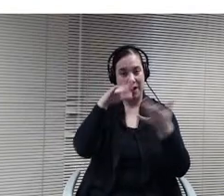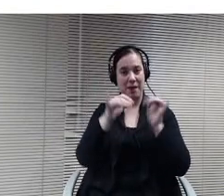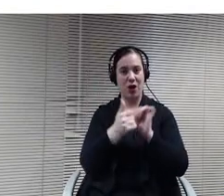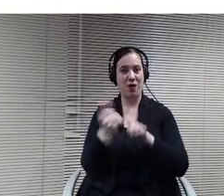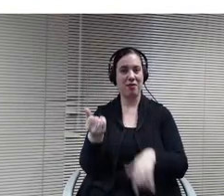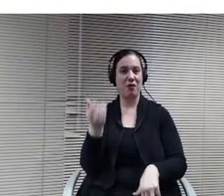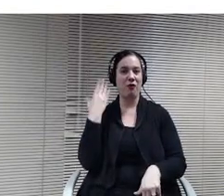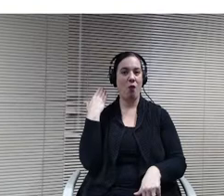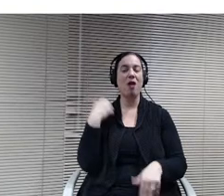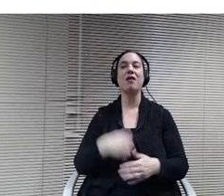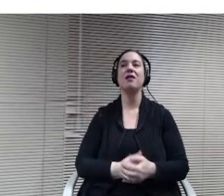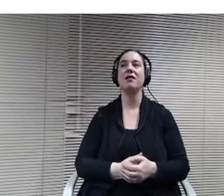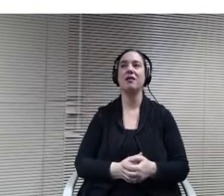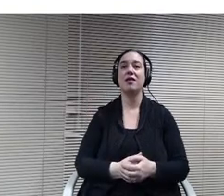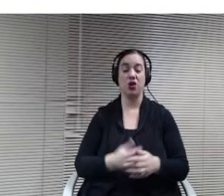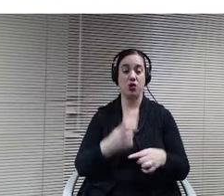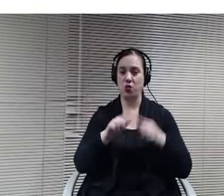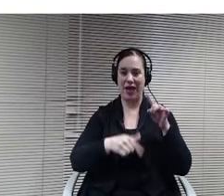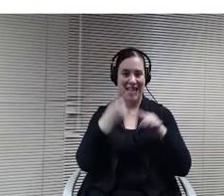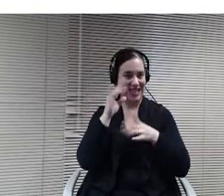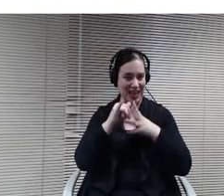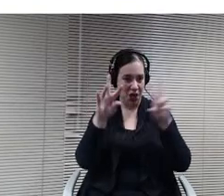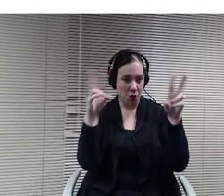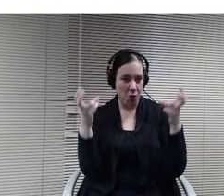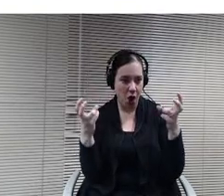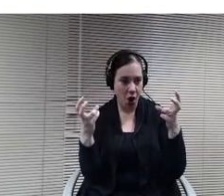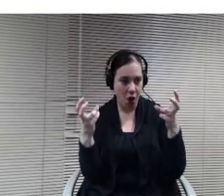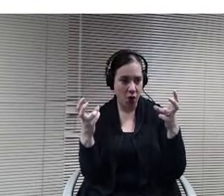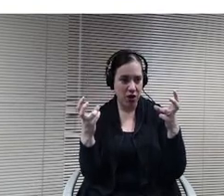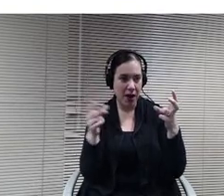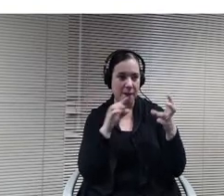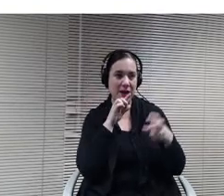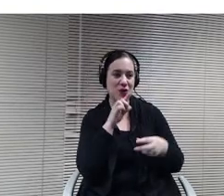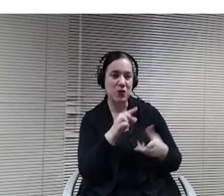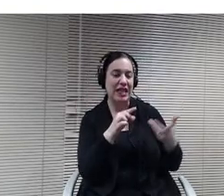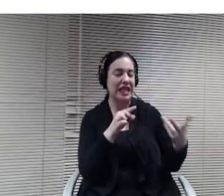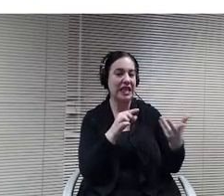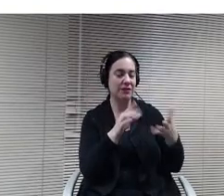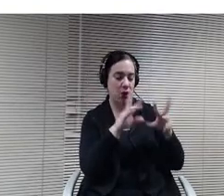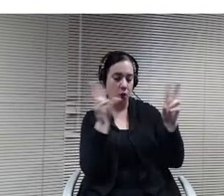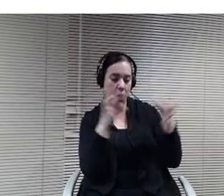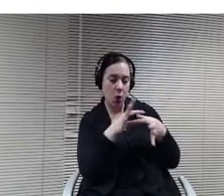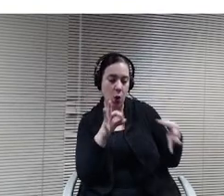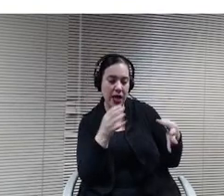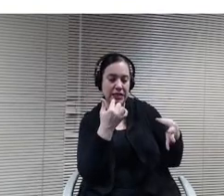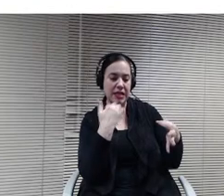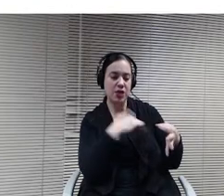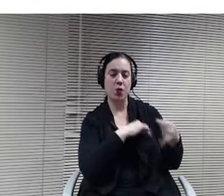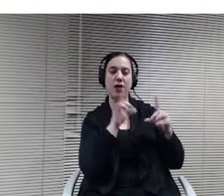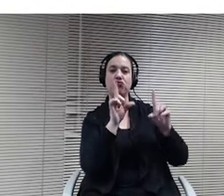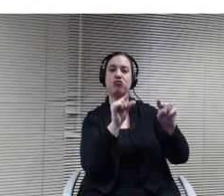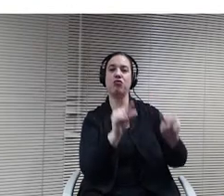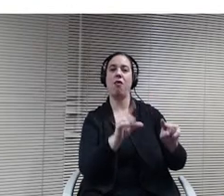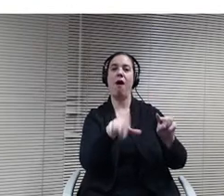the quote was really, hey, we've been to other open houses and other other districts, and this one was the best. You know, we